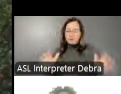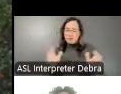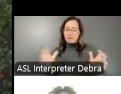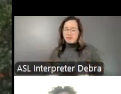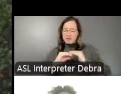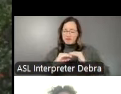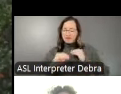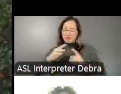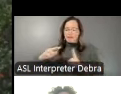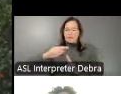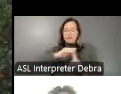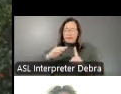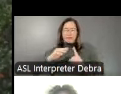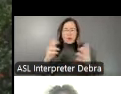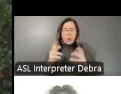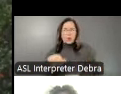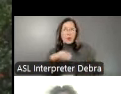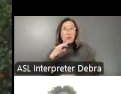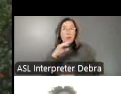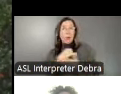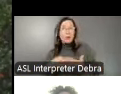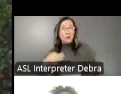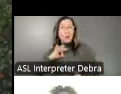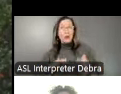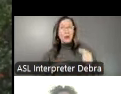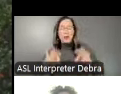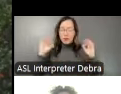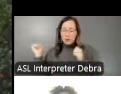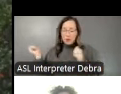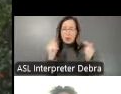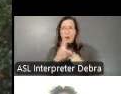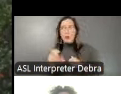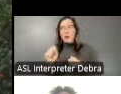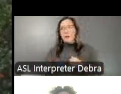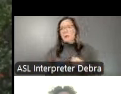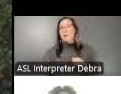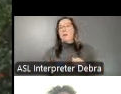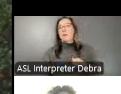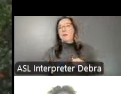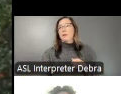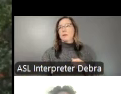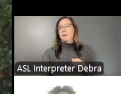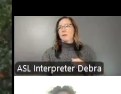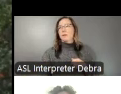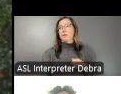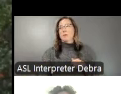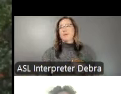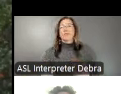in which the arts benefit everyone in the United States. In this capacity, we act as a grantmaker